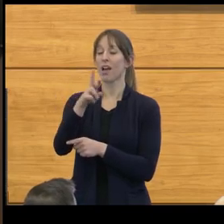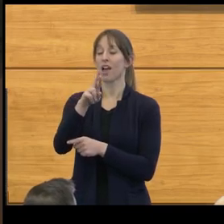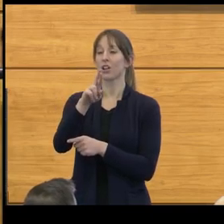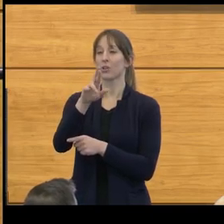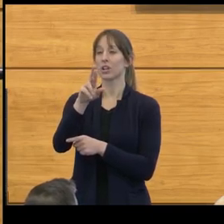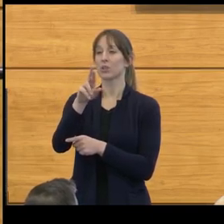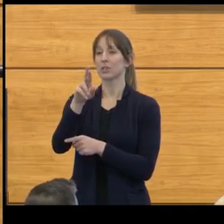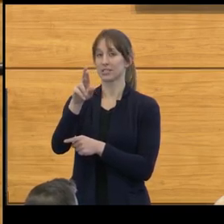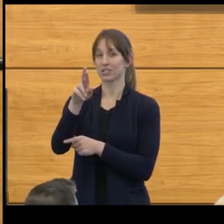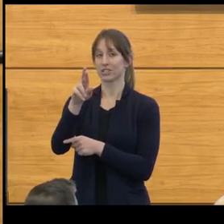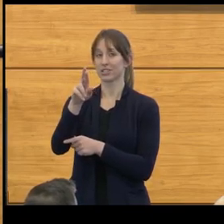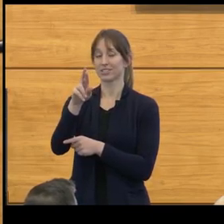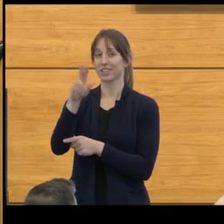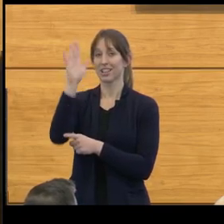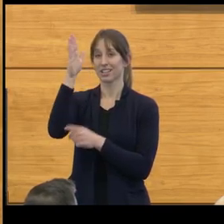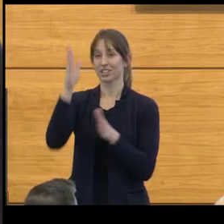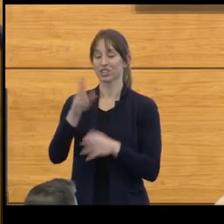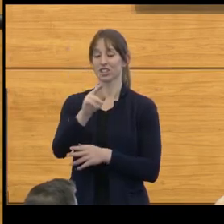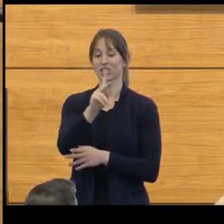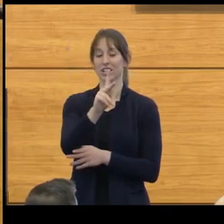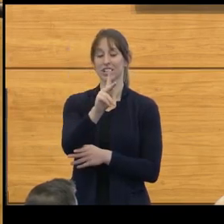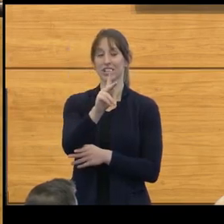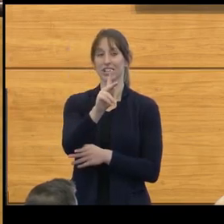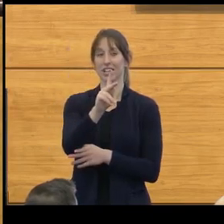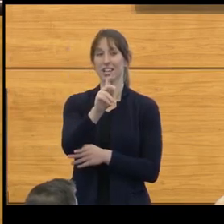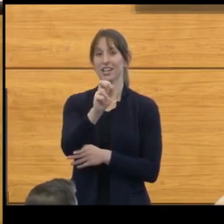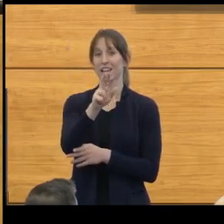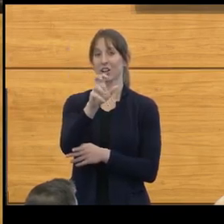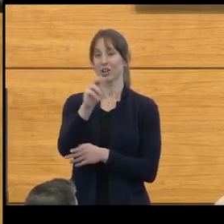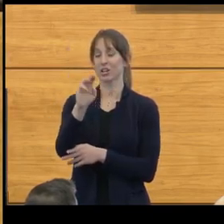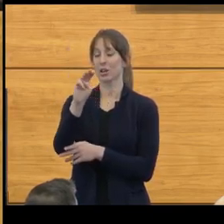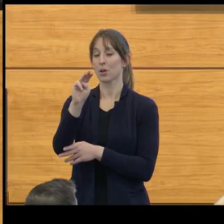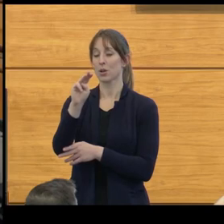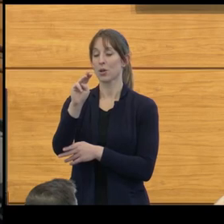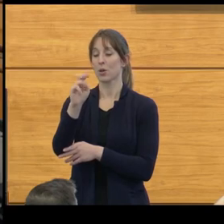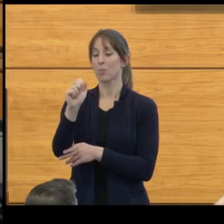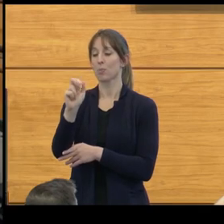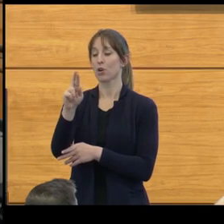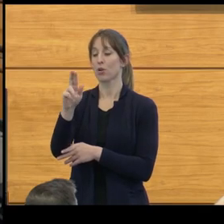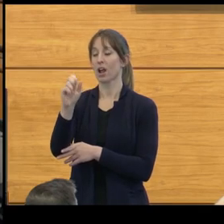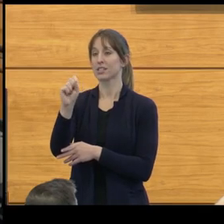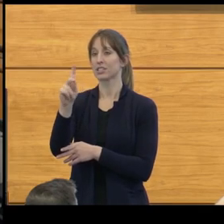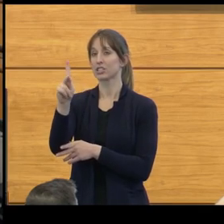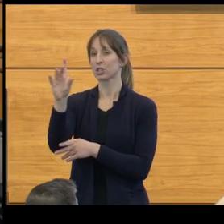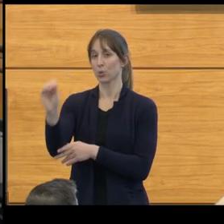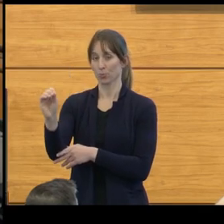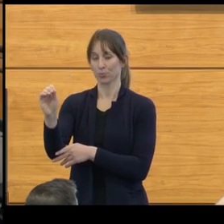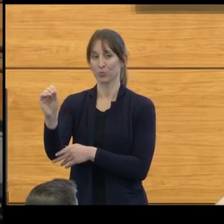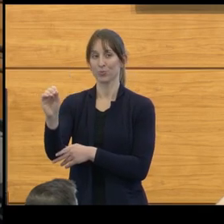Karin Muraszko, who will speak on, in celebration of patients, parents, sorry,